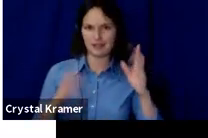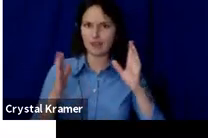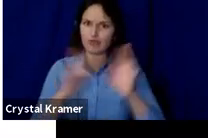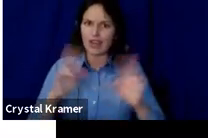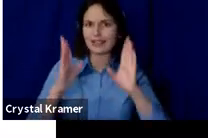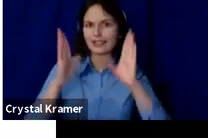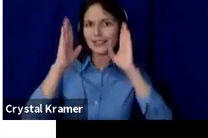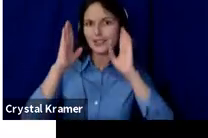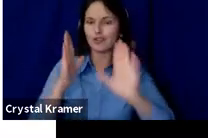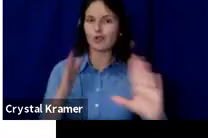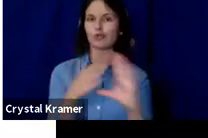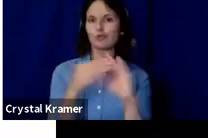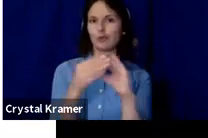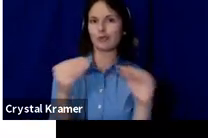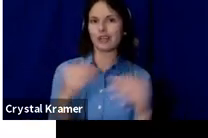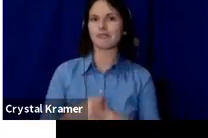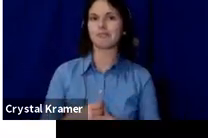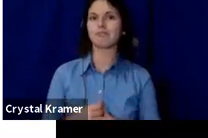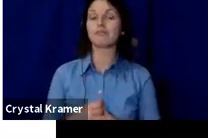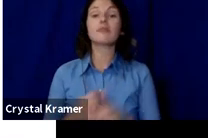You should also showcase the work.